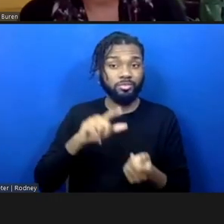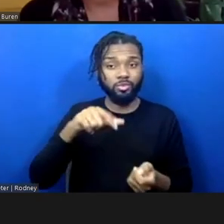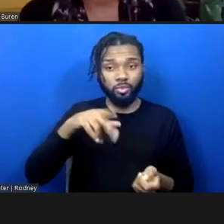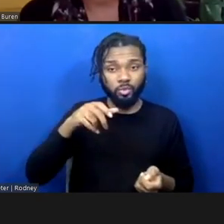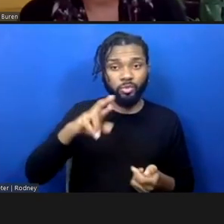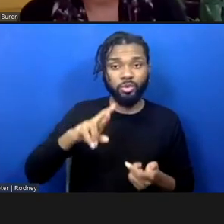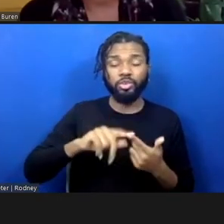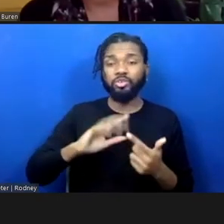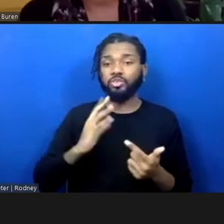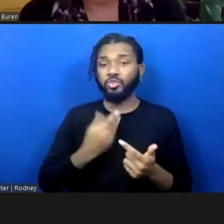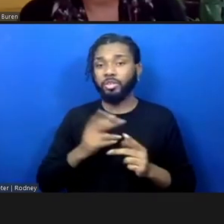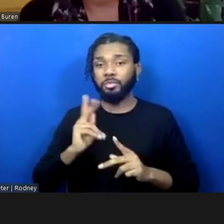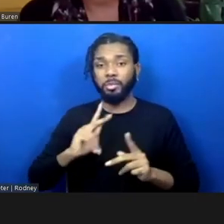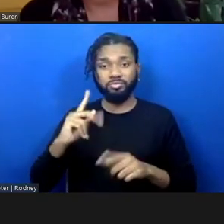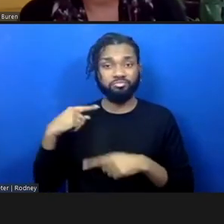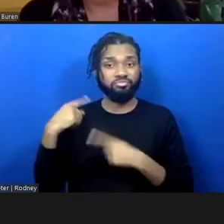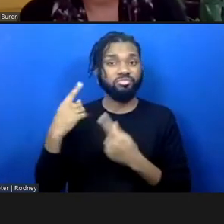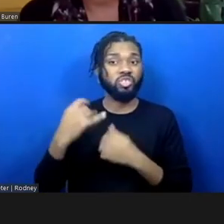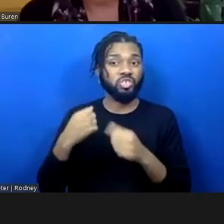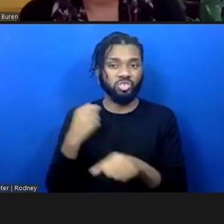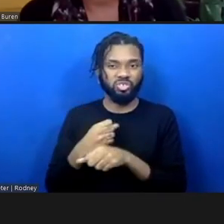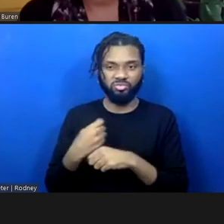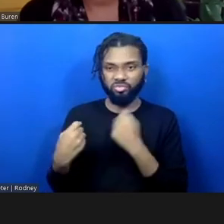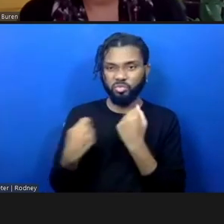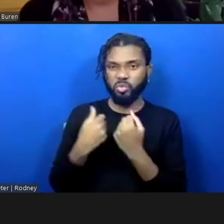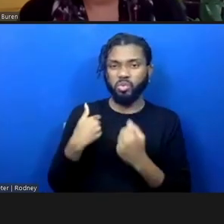decades have been holding this down, and so that gives me a lot of hope.